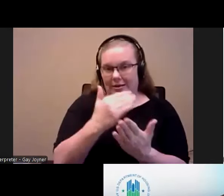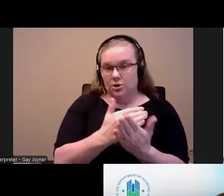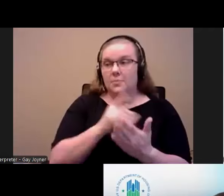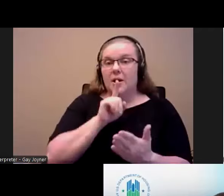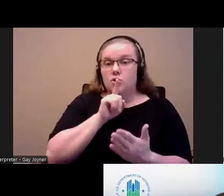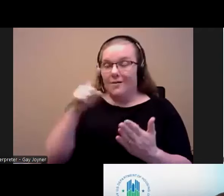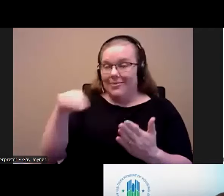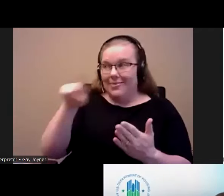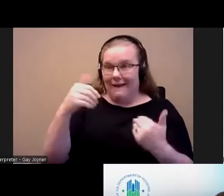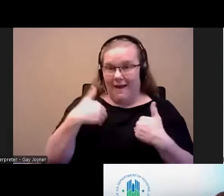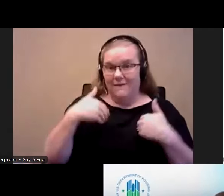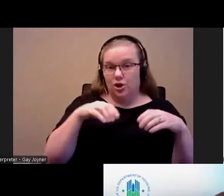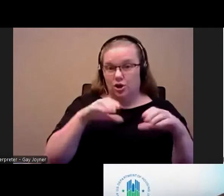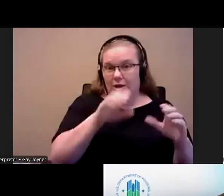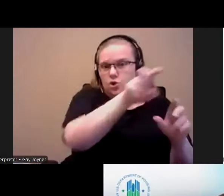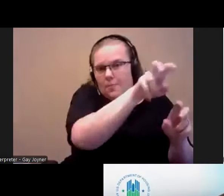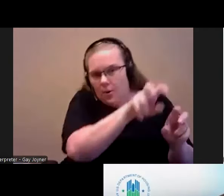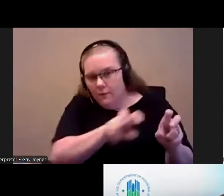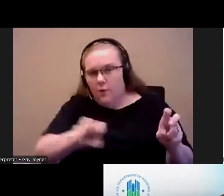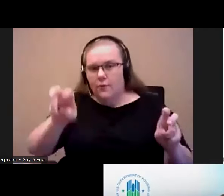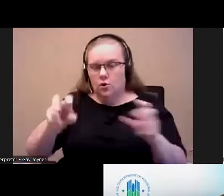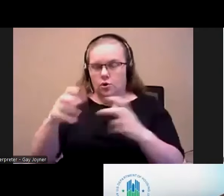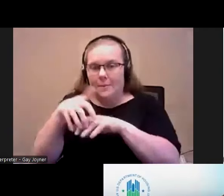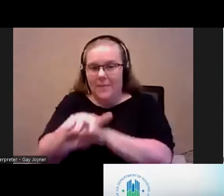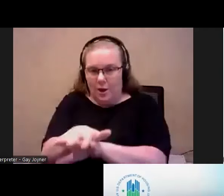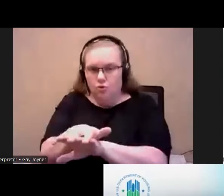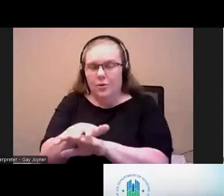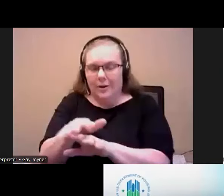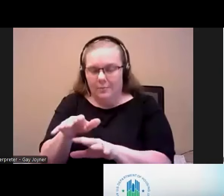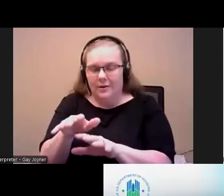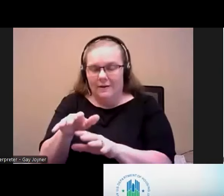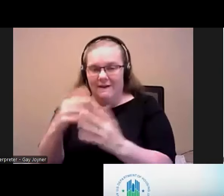be moved over to a separate mainstream federal waiting list, if that is what the PHA ends